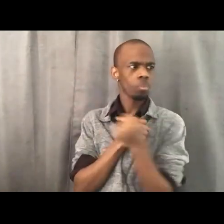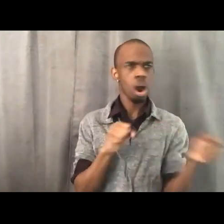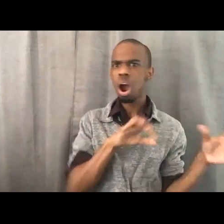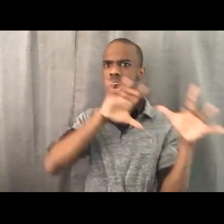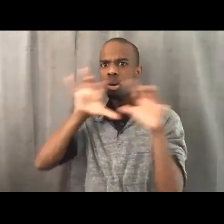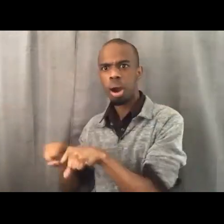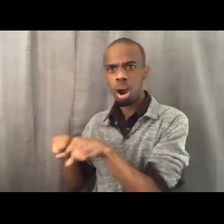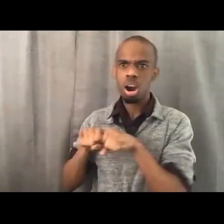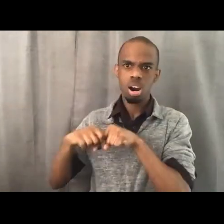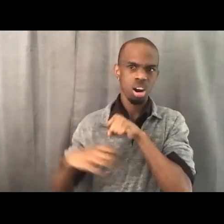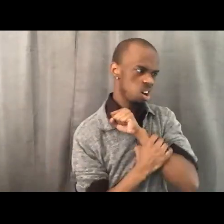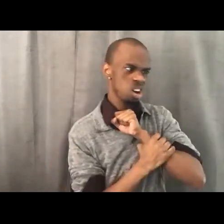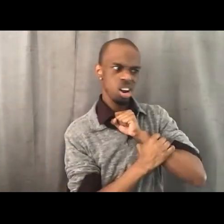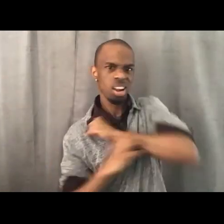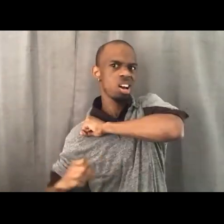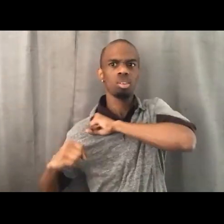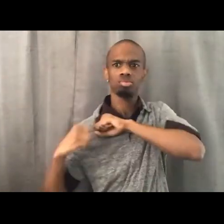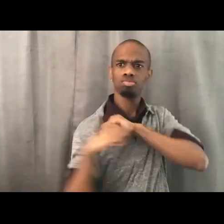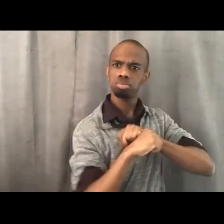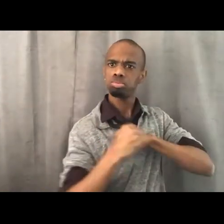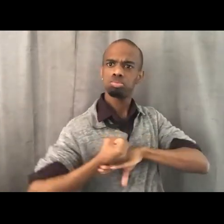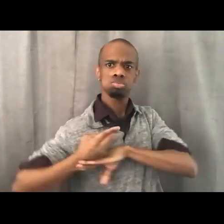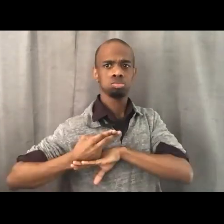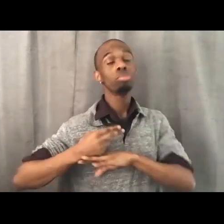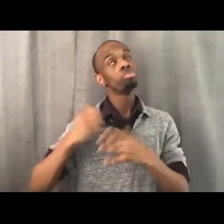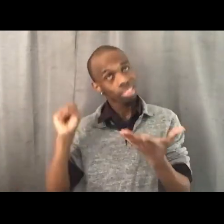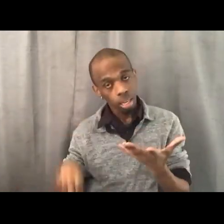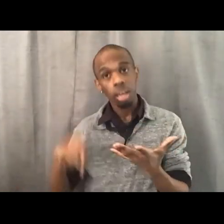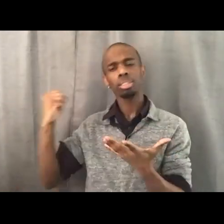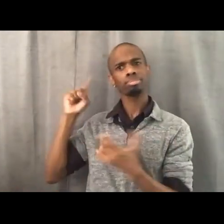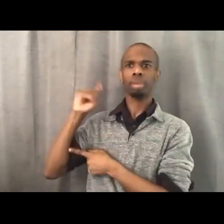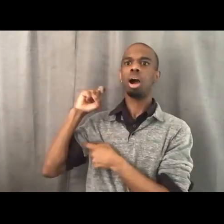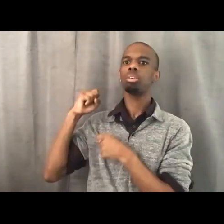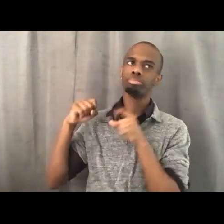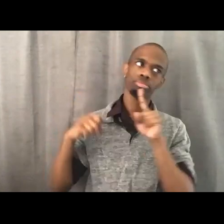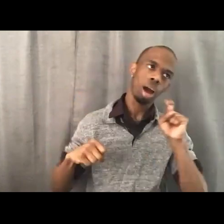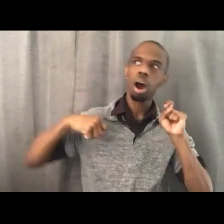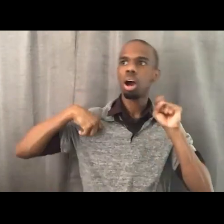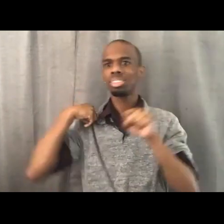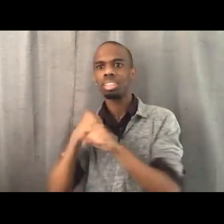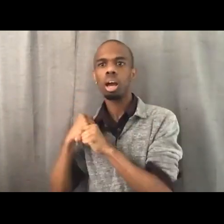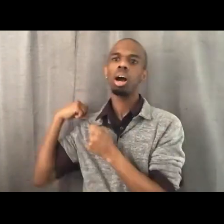We won against the first wave of lynching where we think about Ida B. Wells,